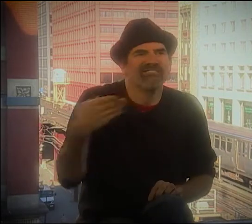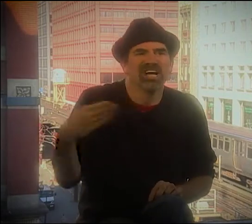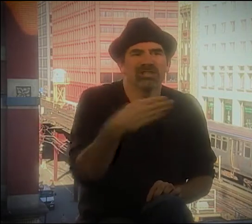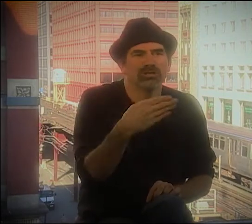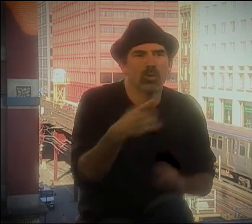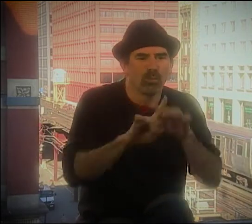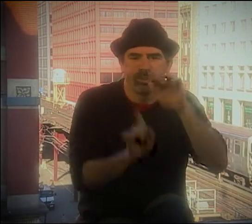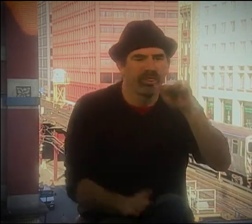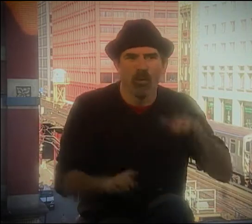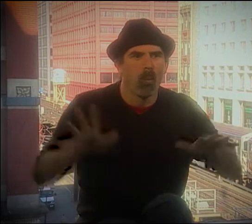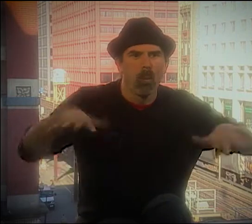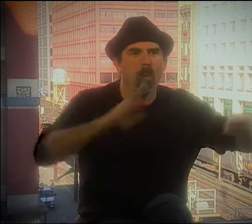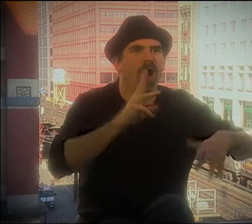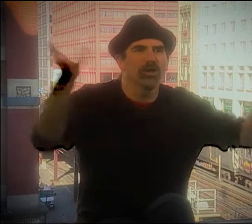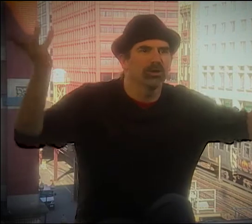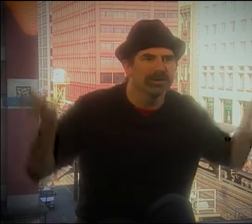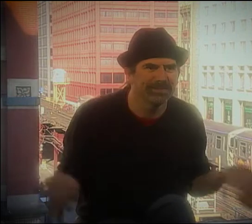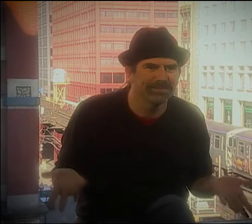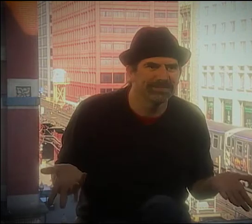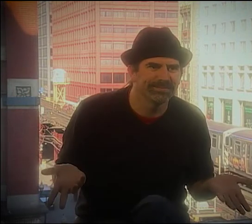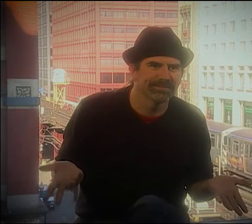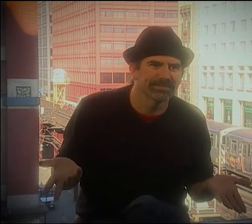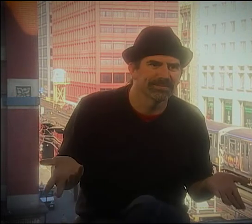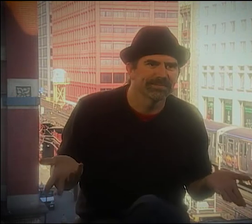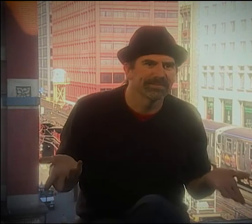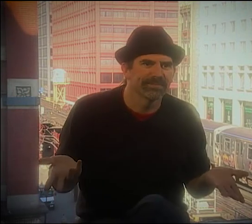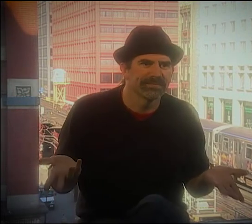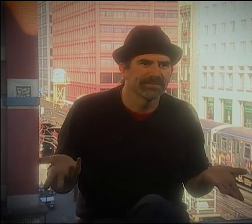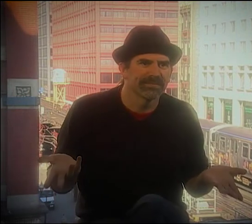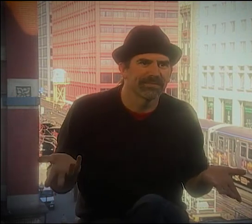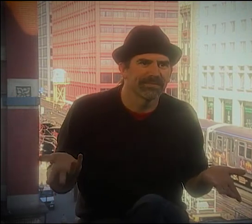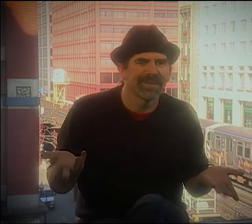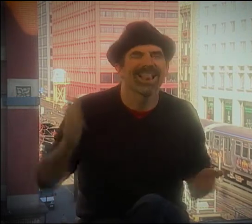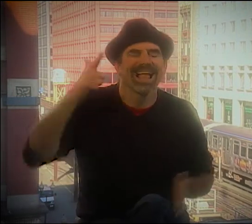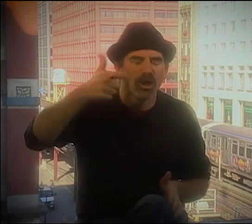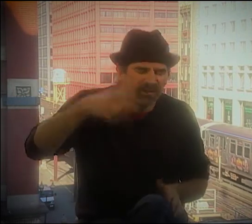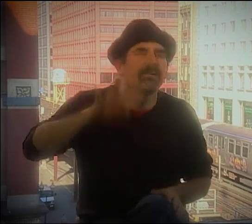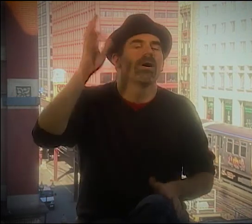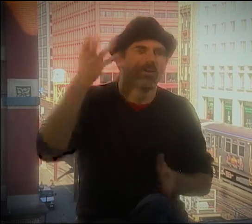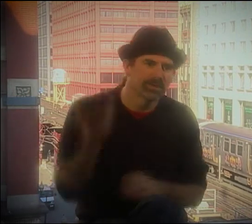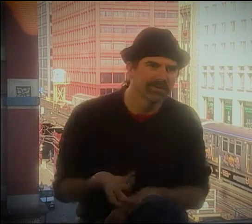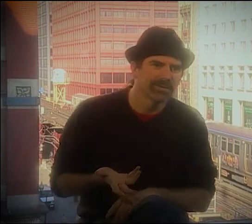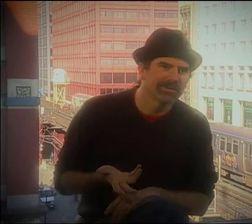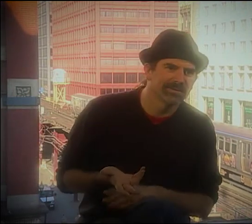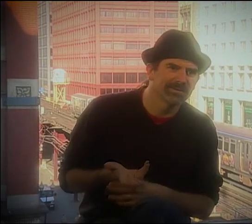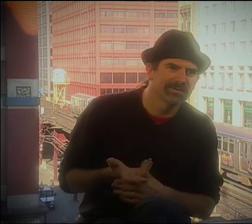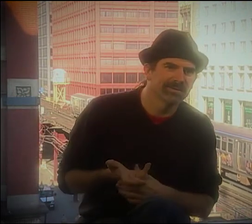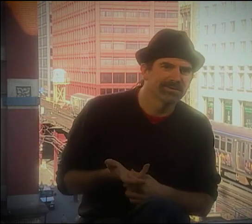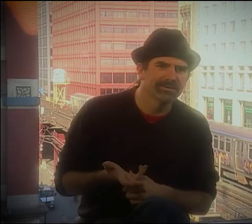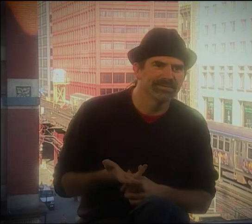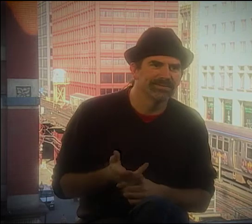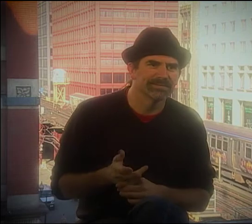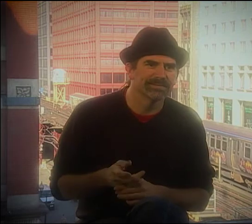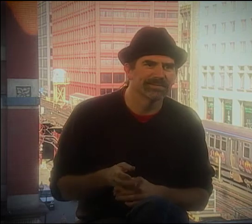I DIDN'T KNOW MY ROOTS. I WAS JUST A FISH, YOU KNOW, OUT OF WATER.